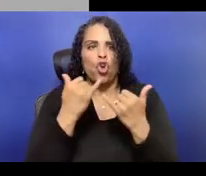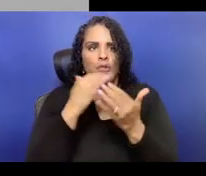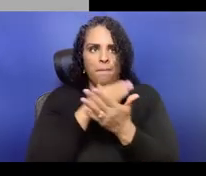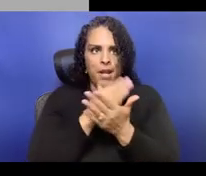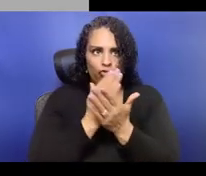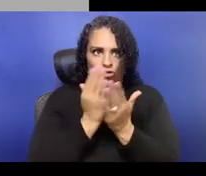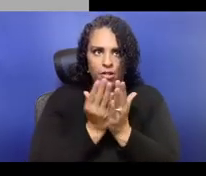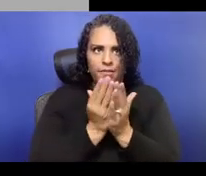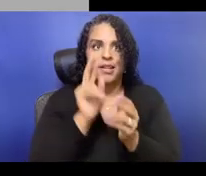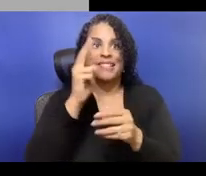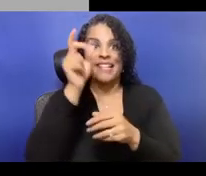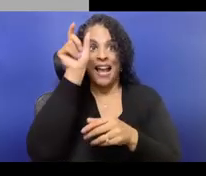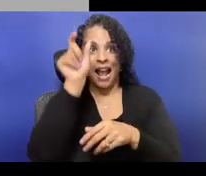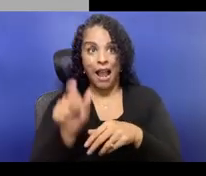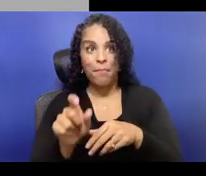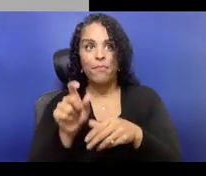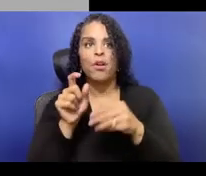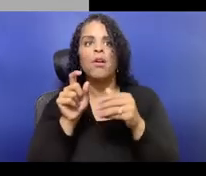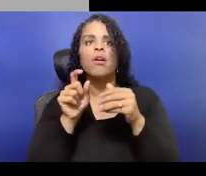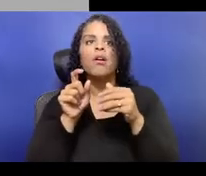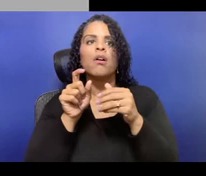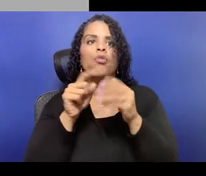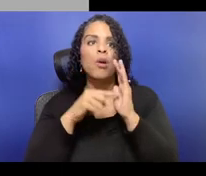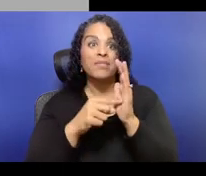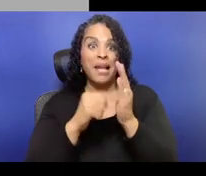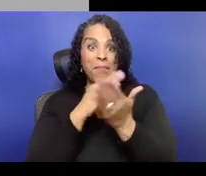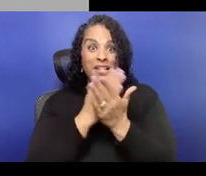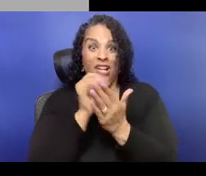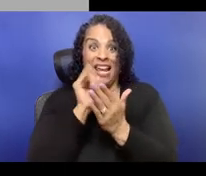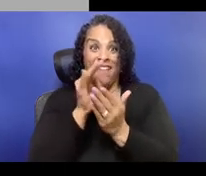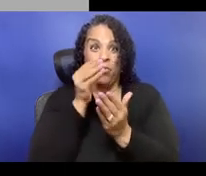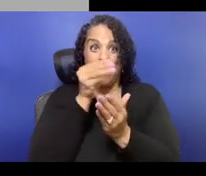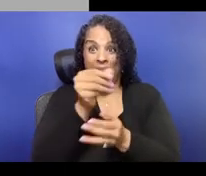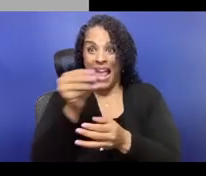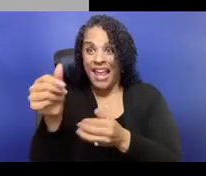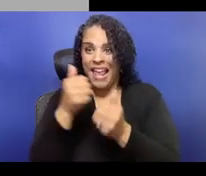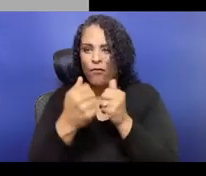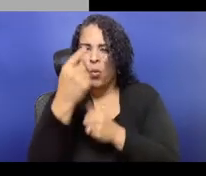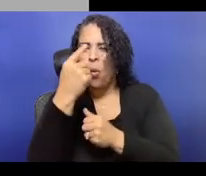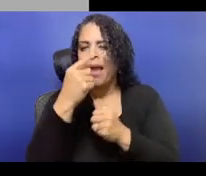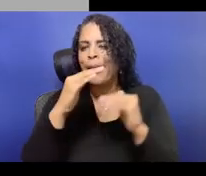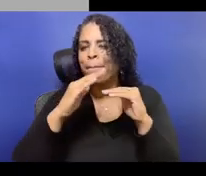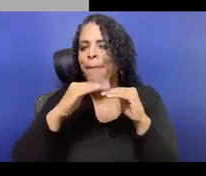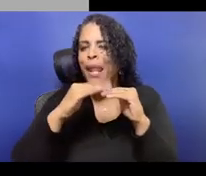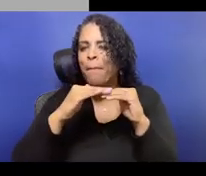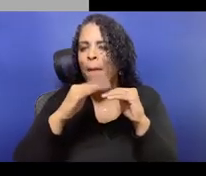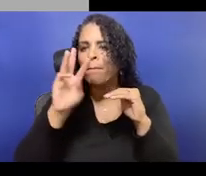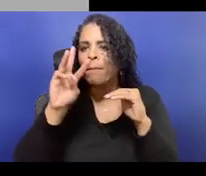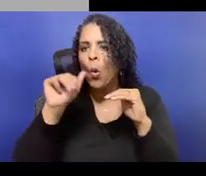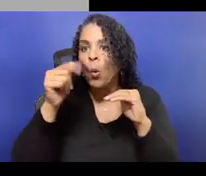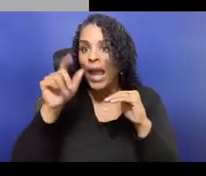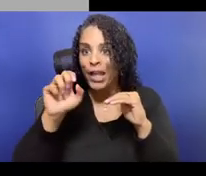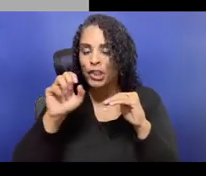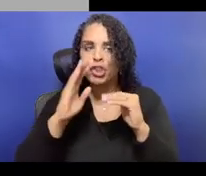which is organizations need to set aside specific budget amounts for racial equity training